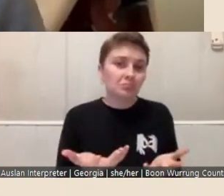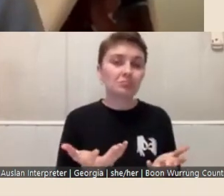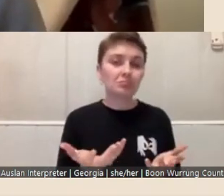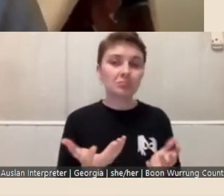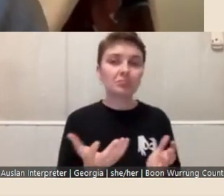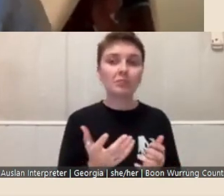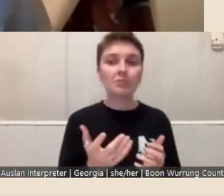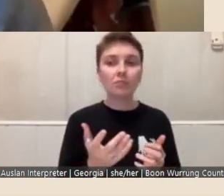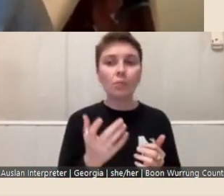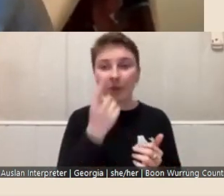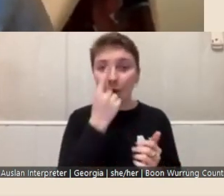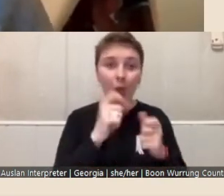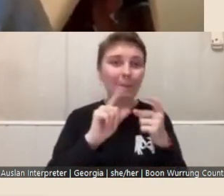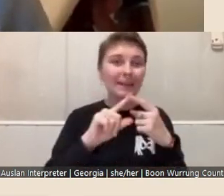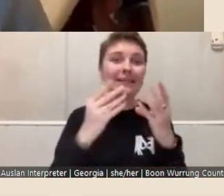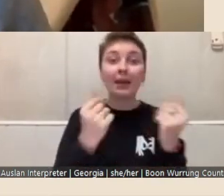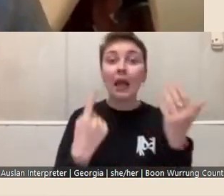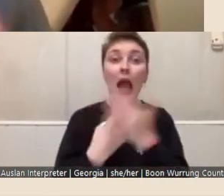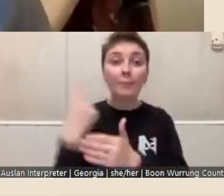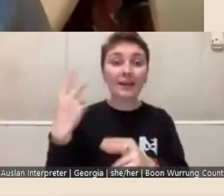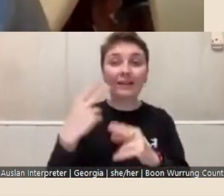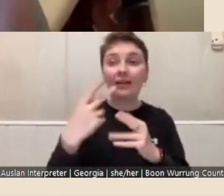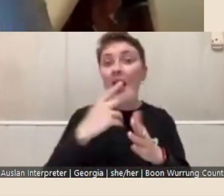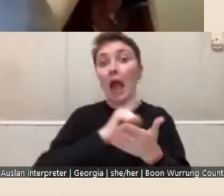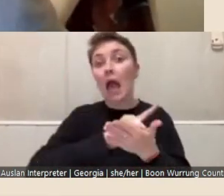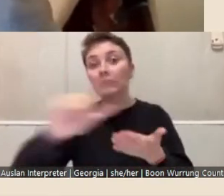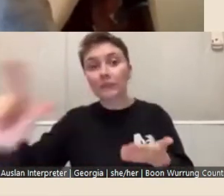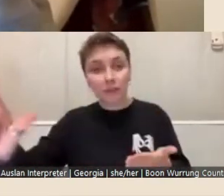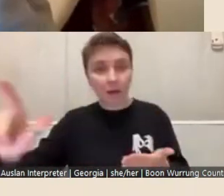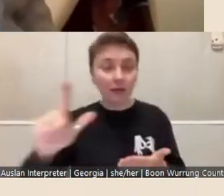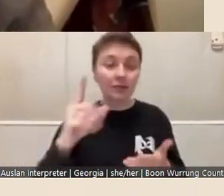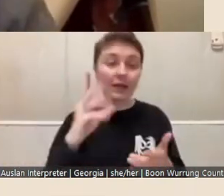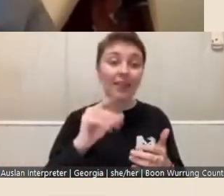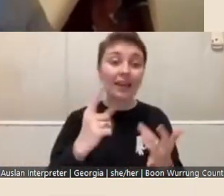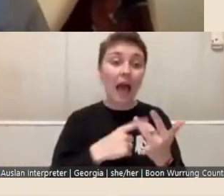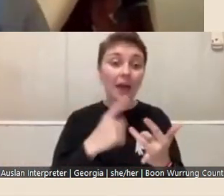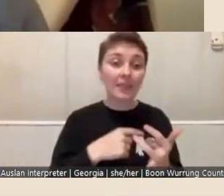that happens further down the line. And then the other sort of element of the piece is that